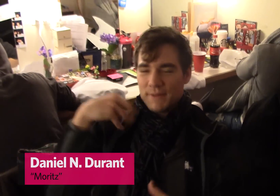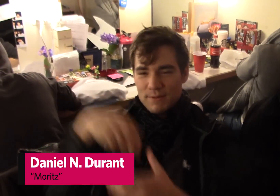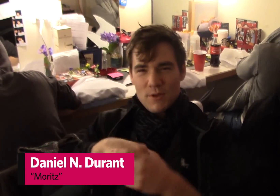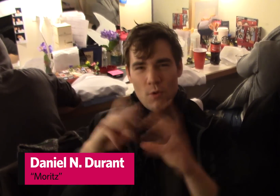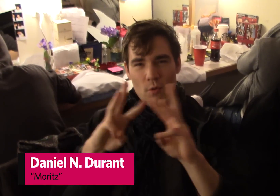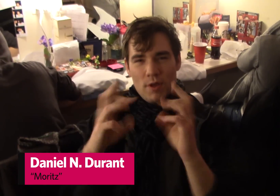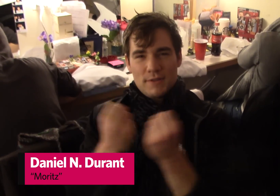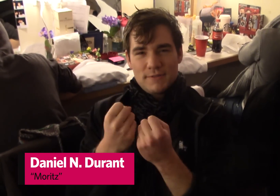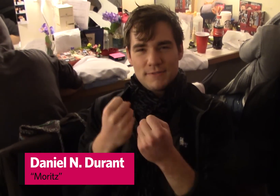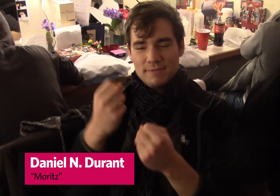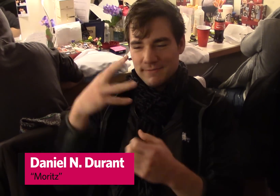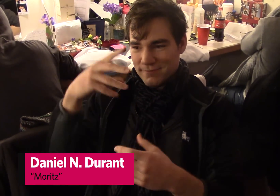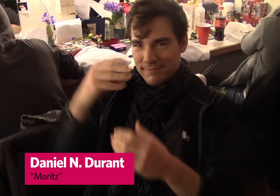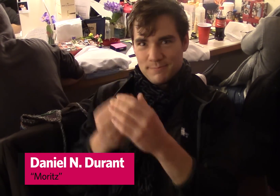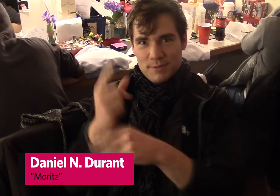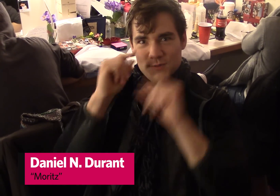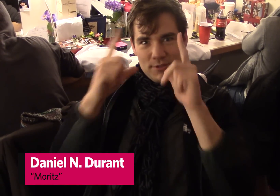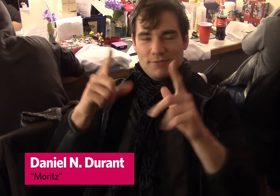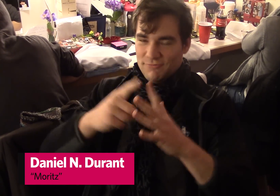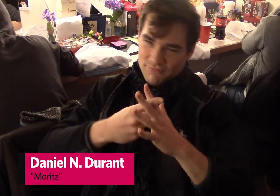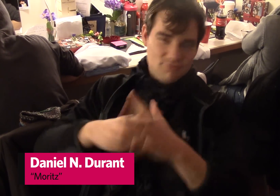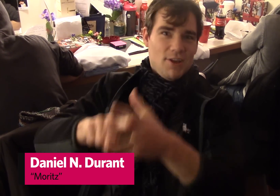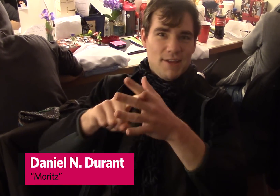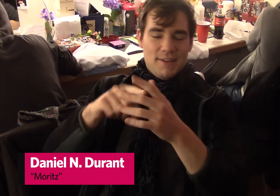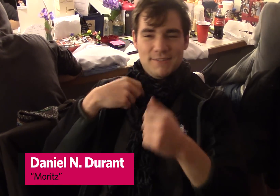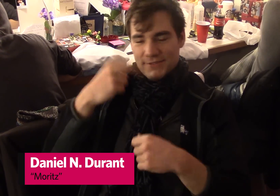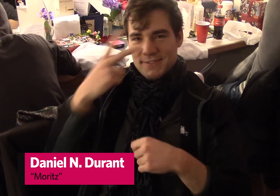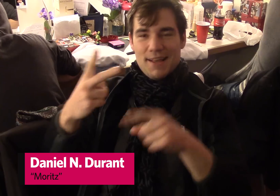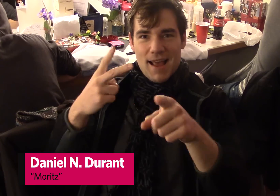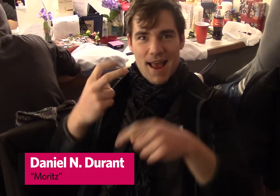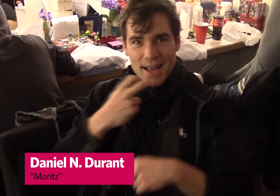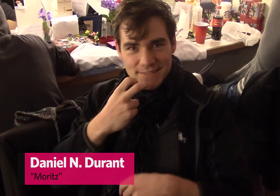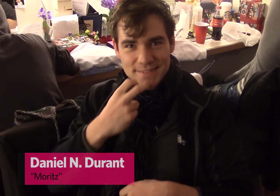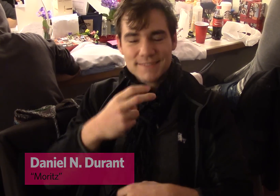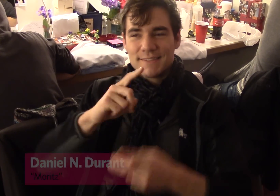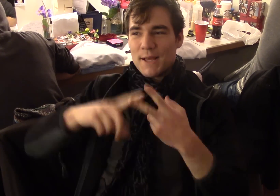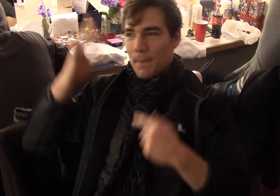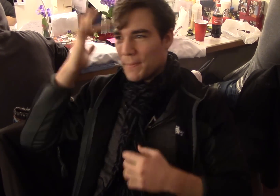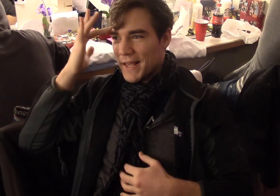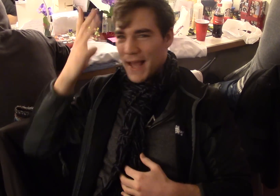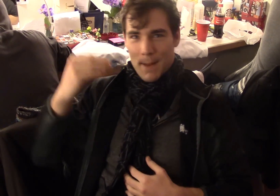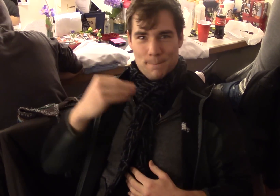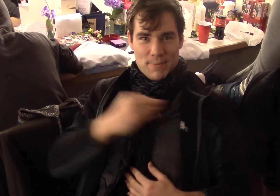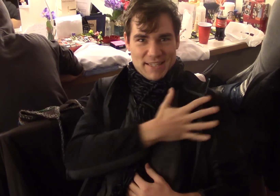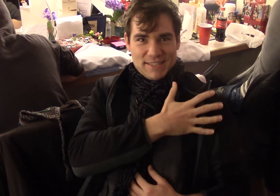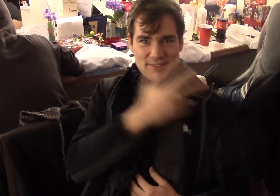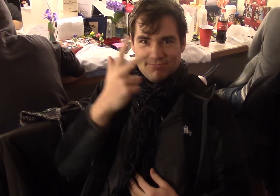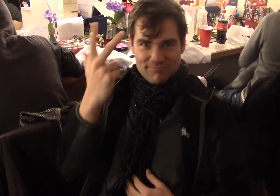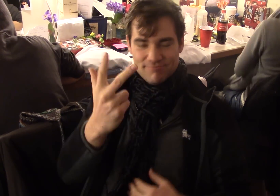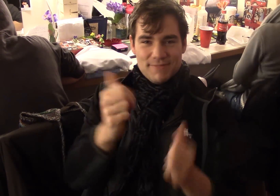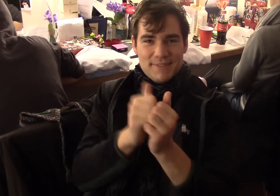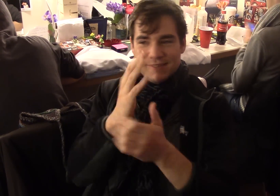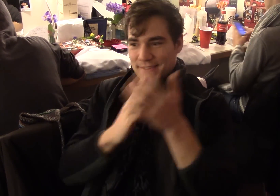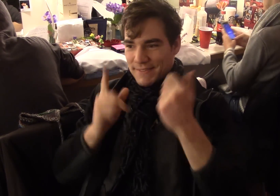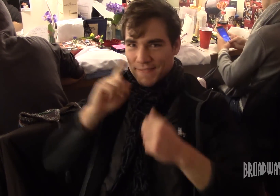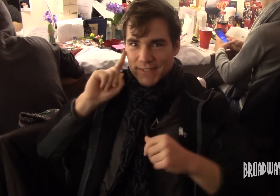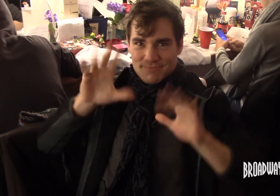I can remember being involved in a workshop we first started and I saw Andy and Michael and Spencer and some of